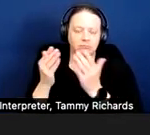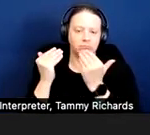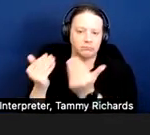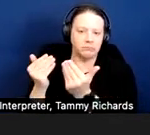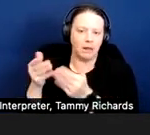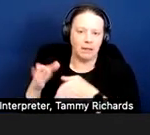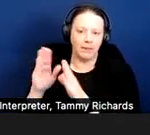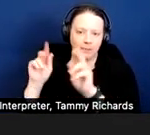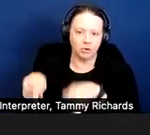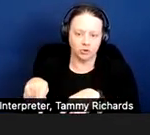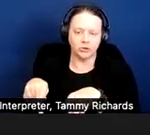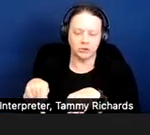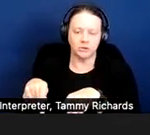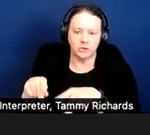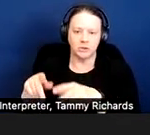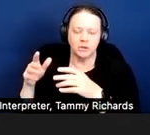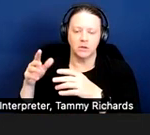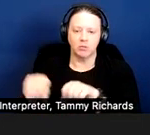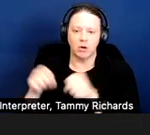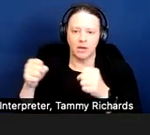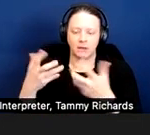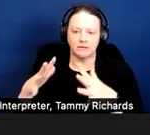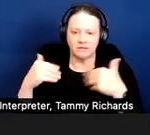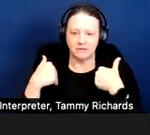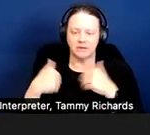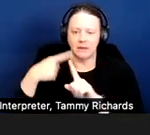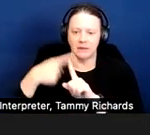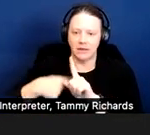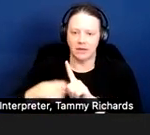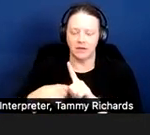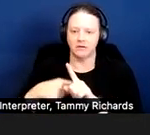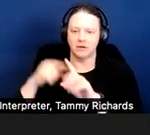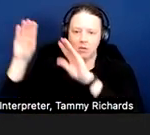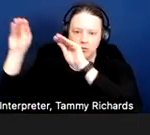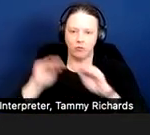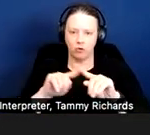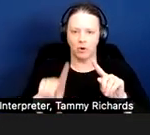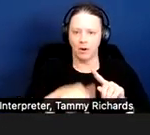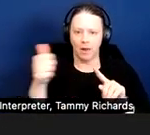lease to move to another apartment complex where they're on the ground floor. That would be perfectly reasonable.